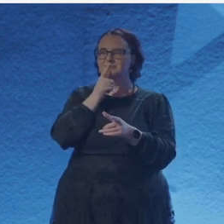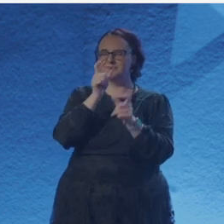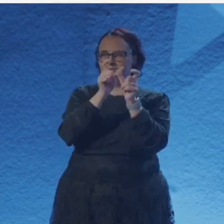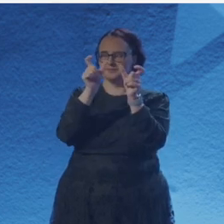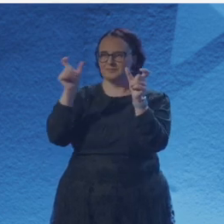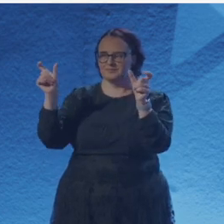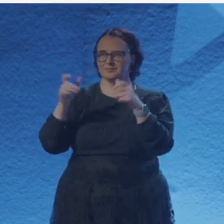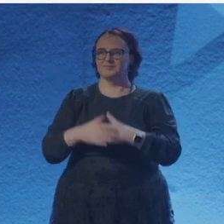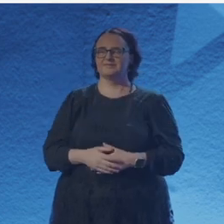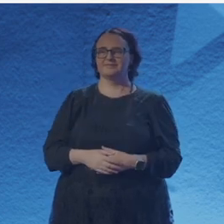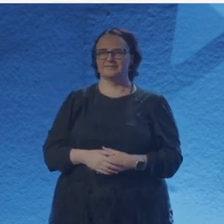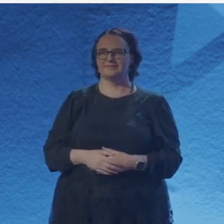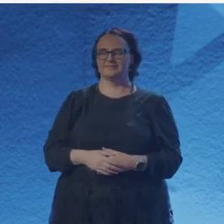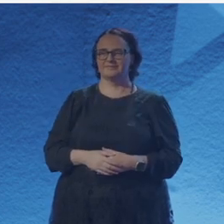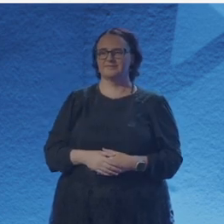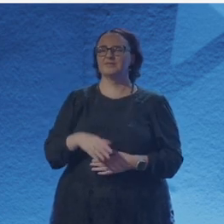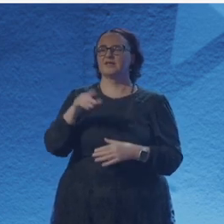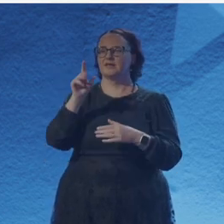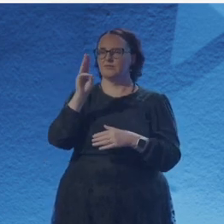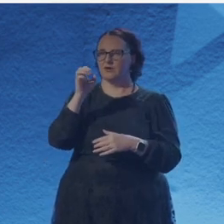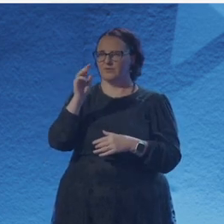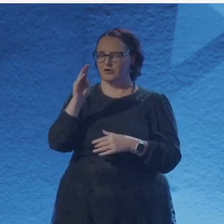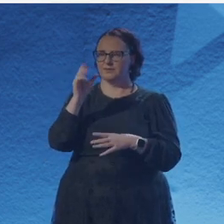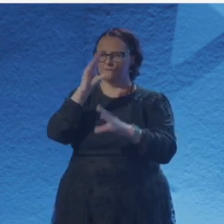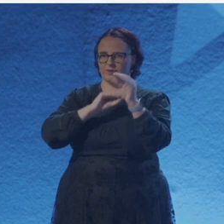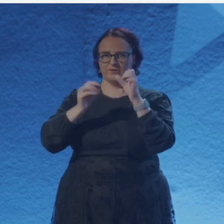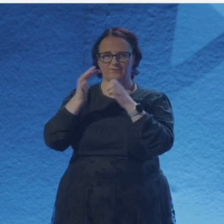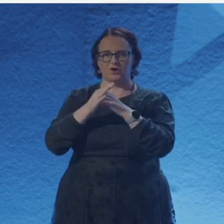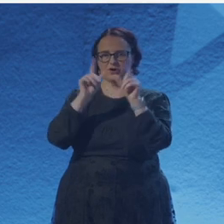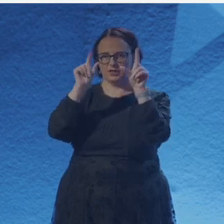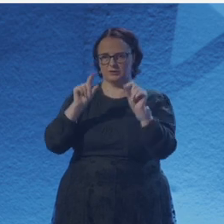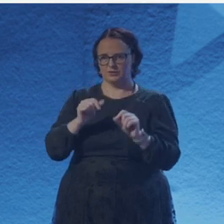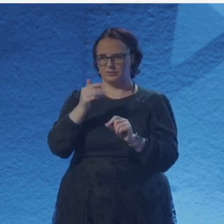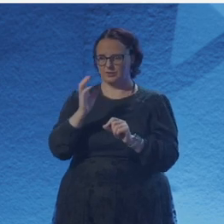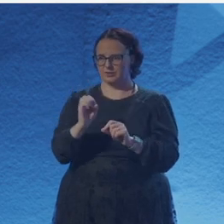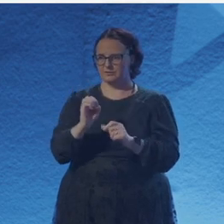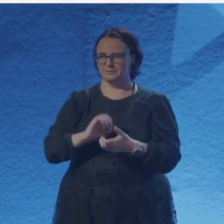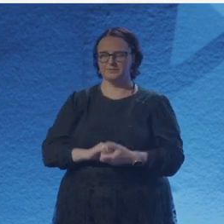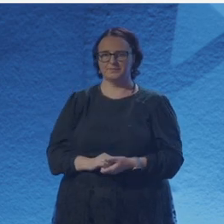that apply to the very modern arena of computer jargon.